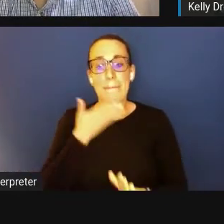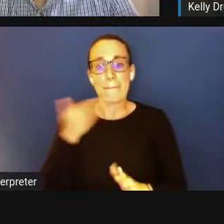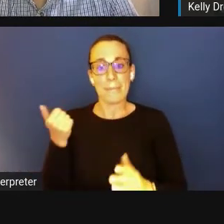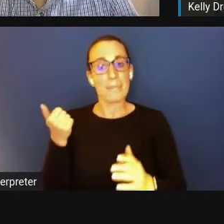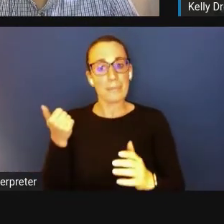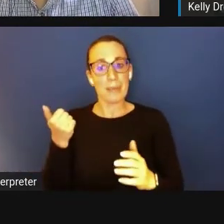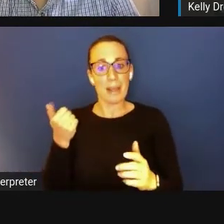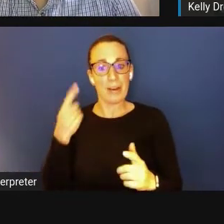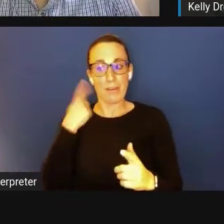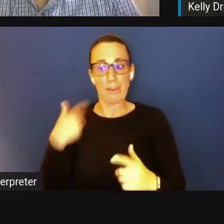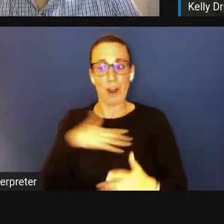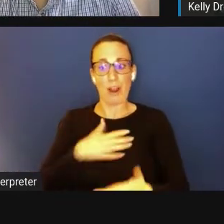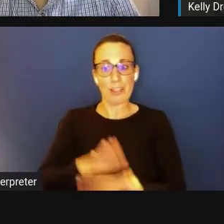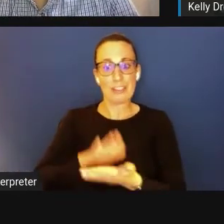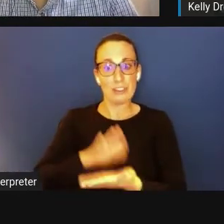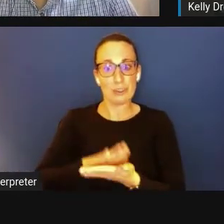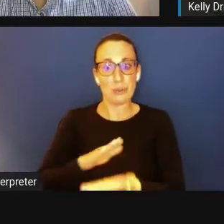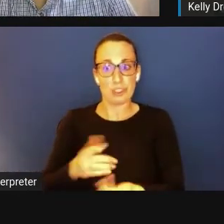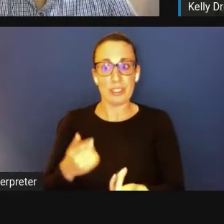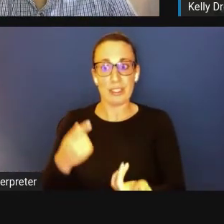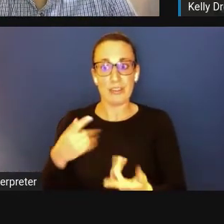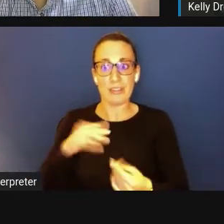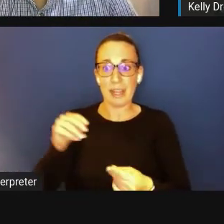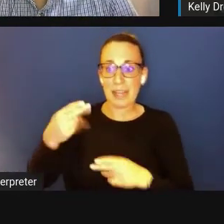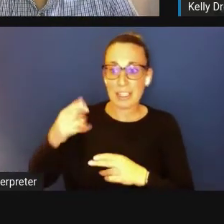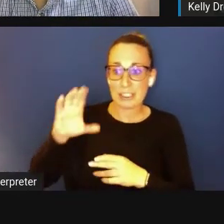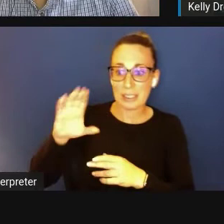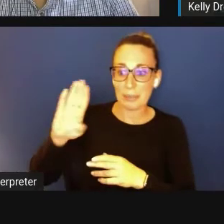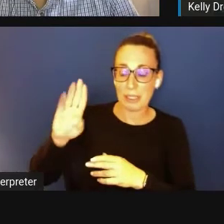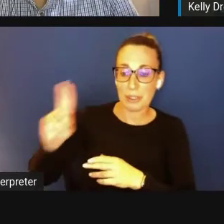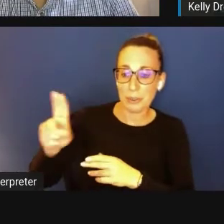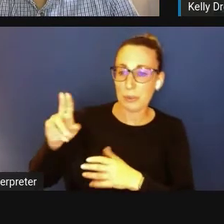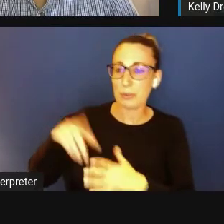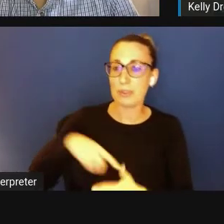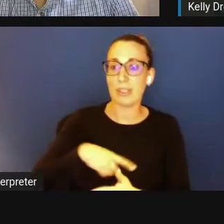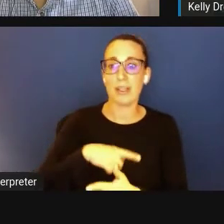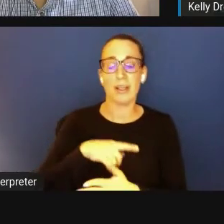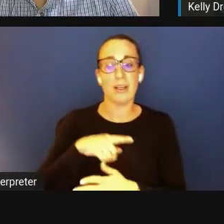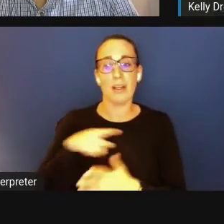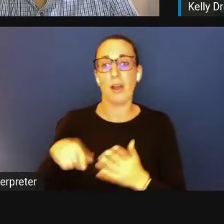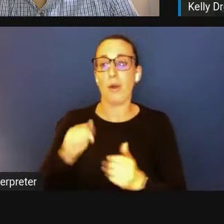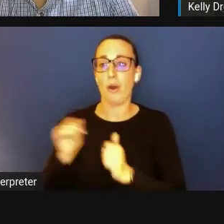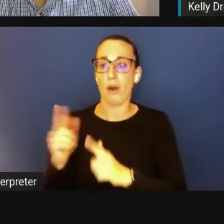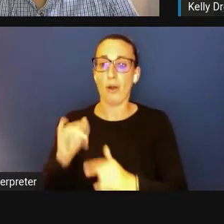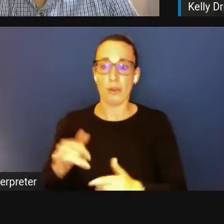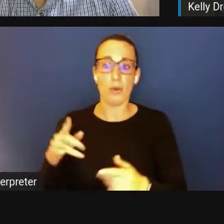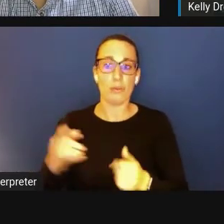our MSIs and HBCUs, with the priorities of the nation.